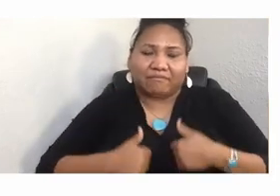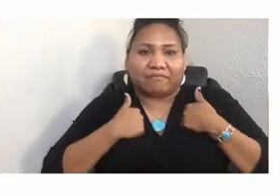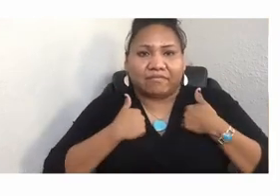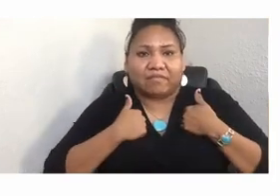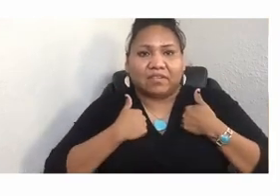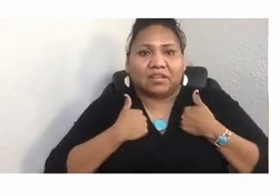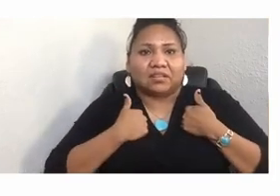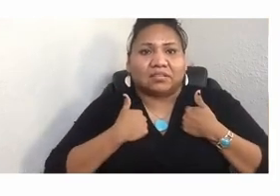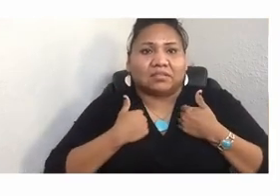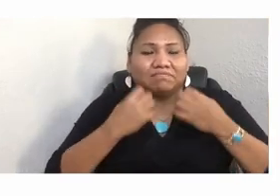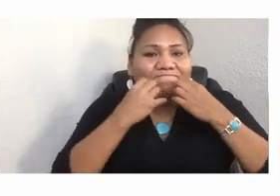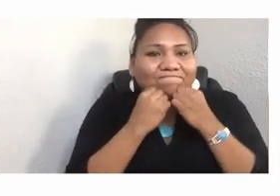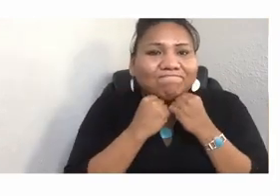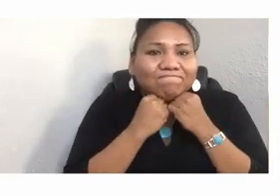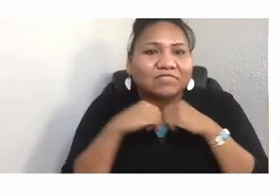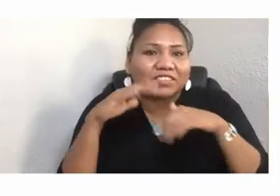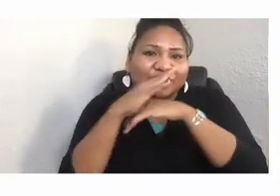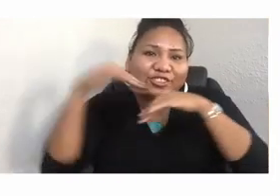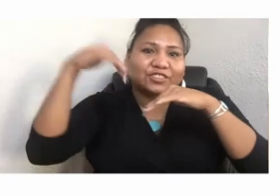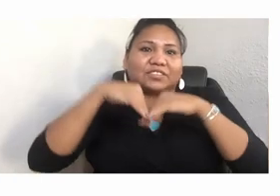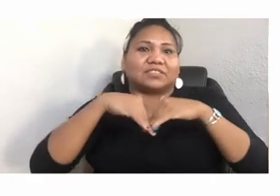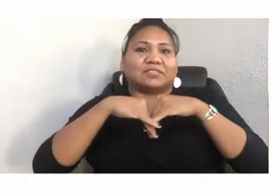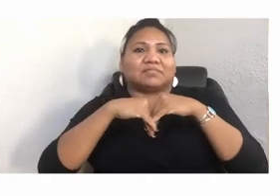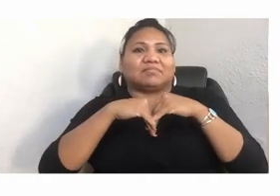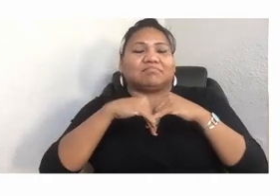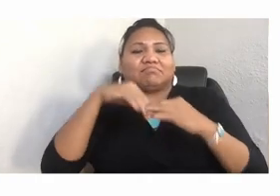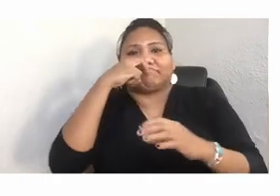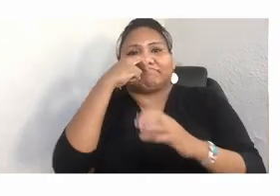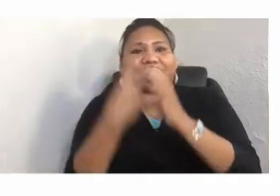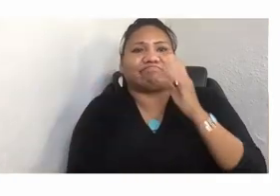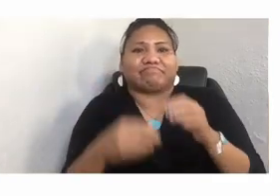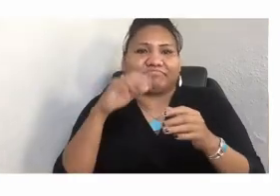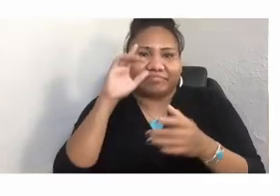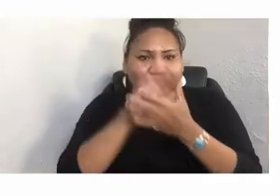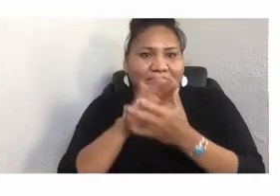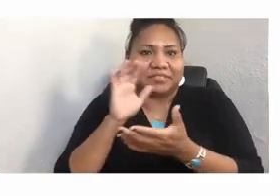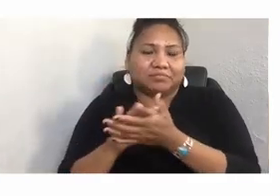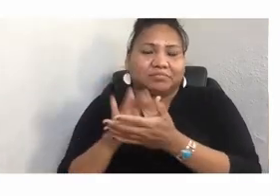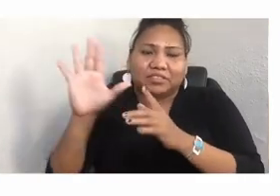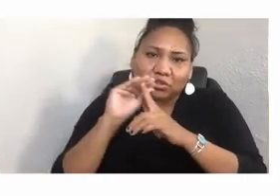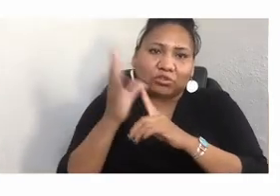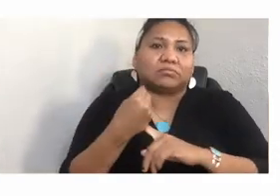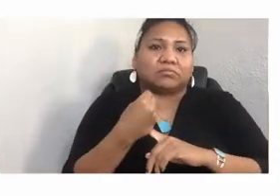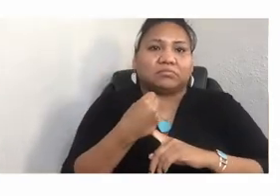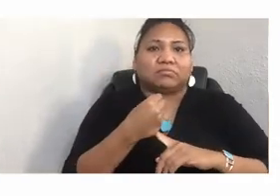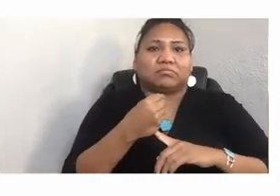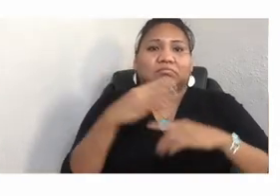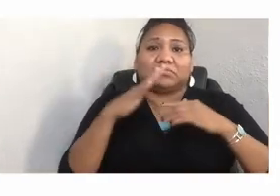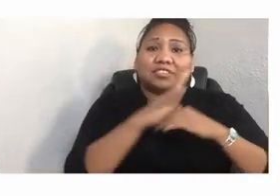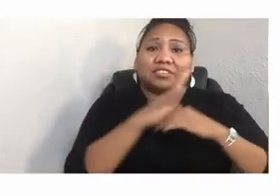Native children believe in their future. Native women are safe. Our two-spirit relatives are valued.